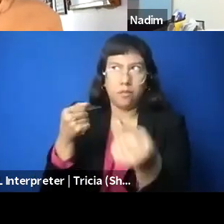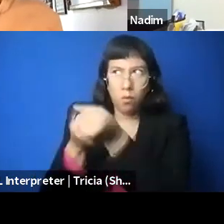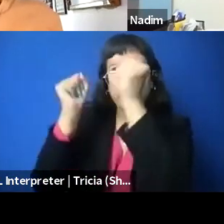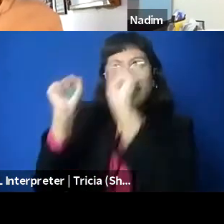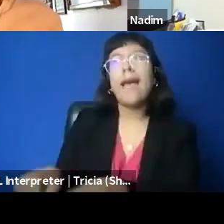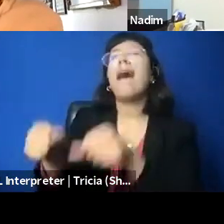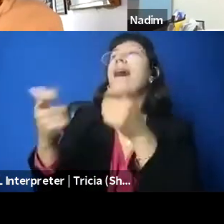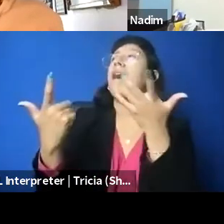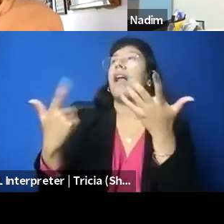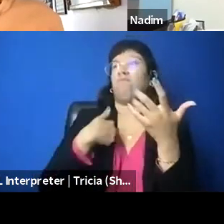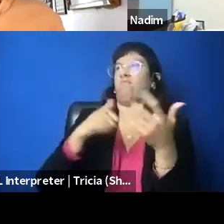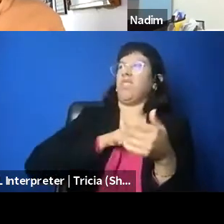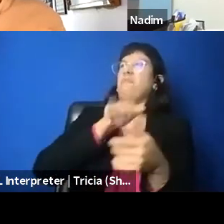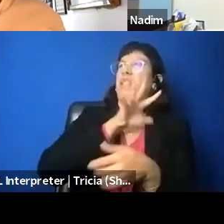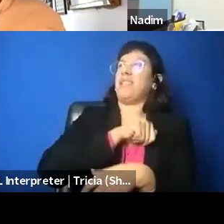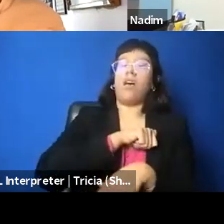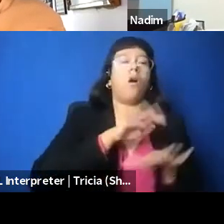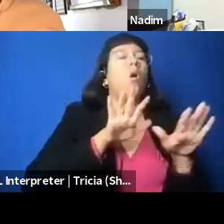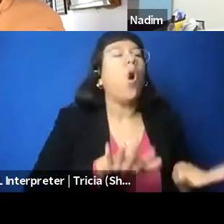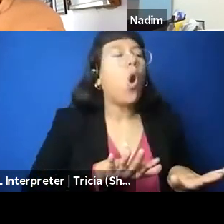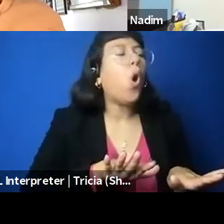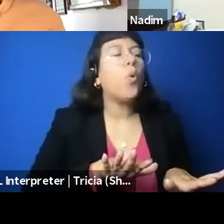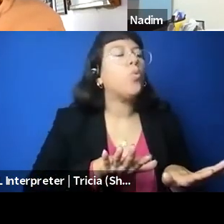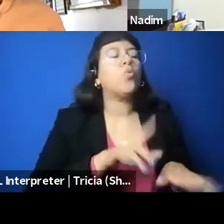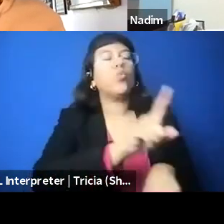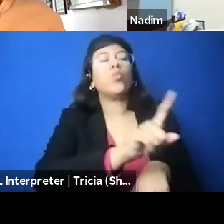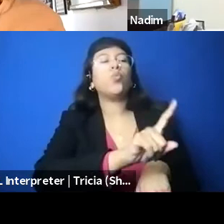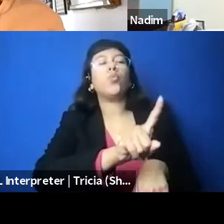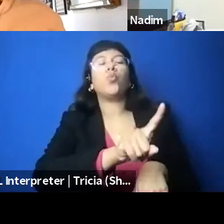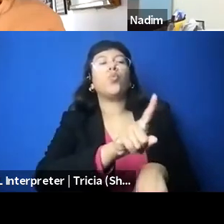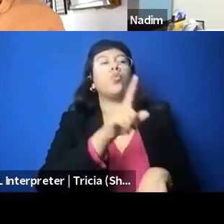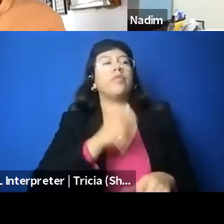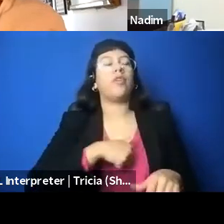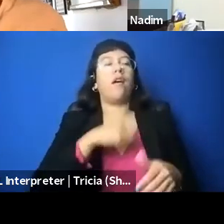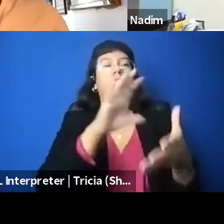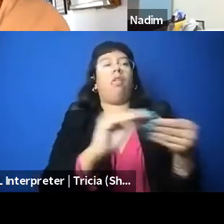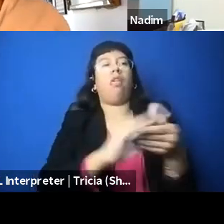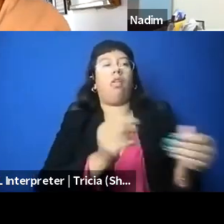there's this Palestine exception to free speech, right, now there's complaints, and so they call us.